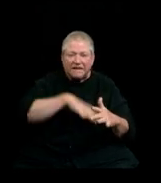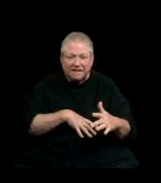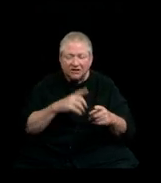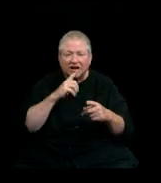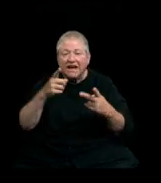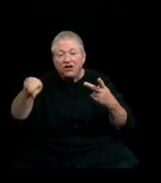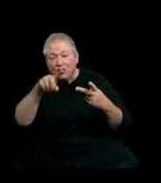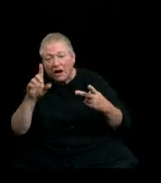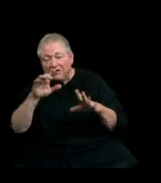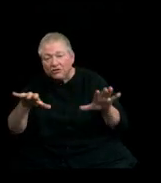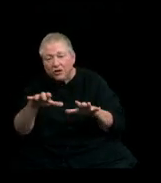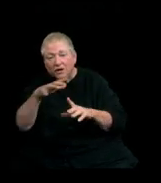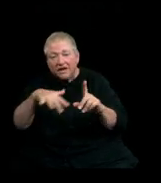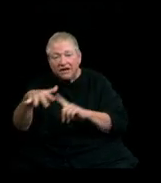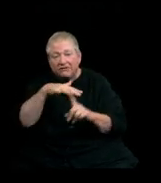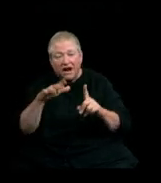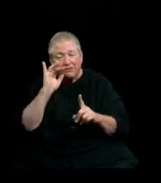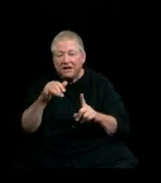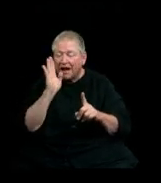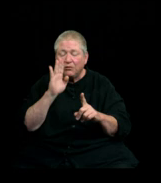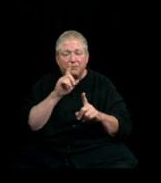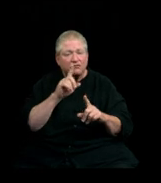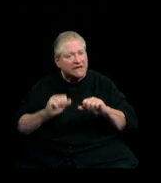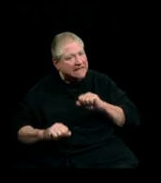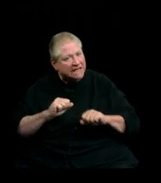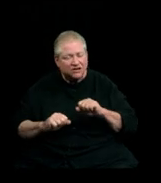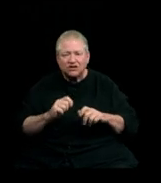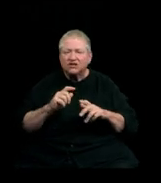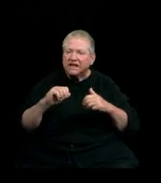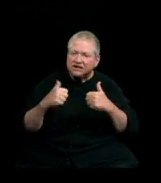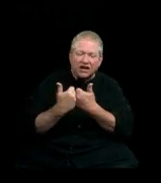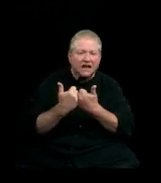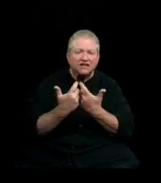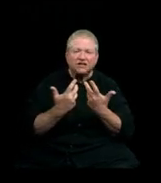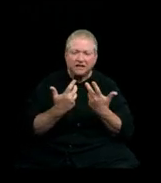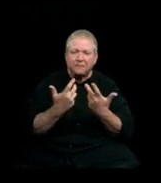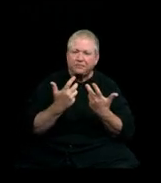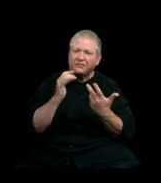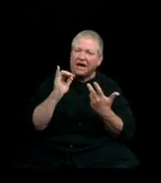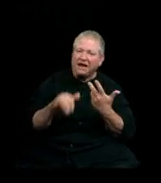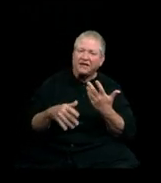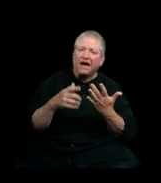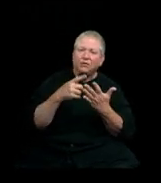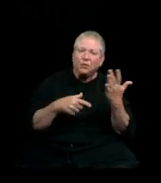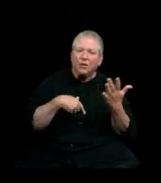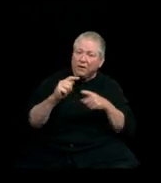that is going to be very uncertain and challenging and that I think is what we've trained you to do